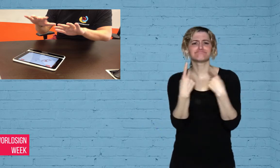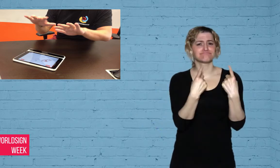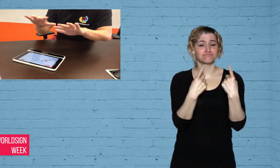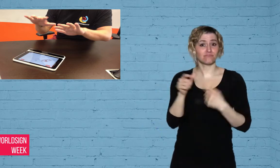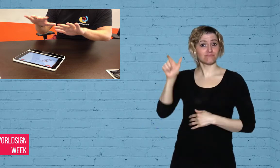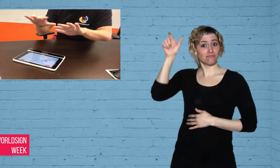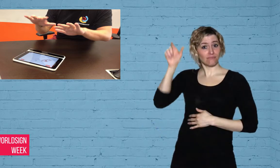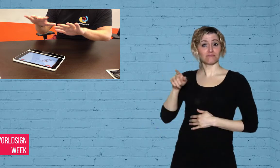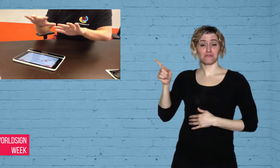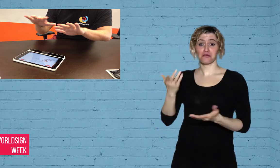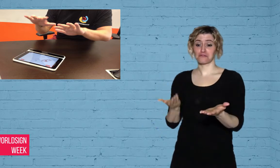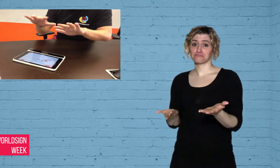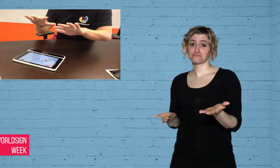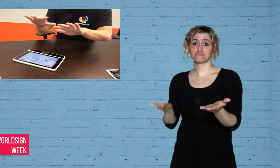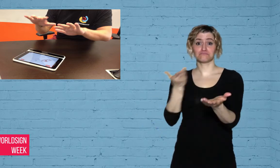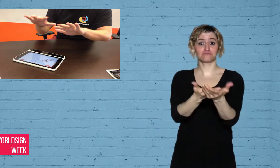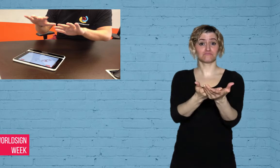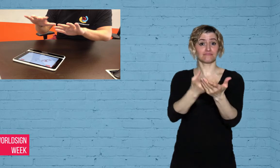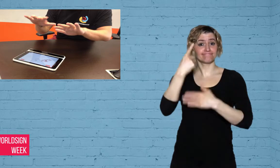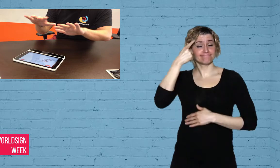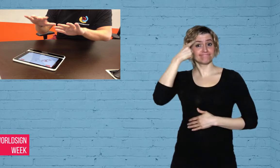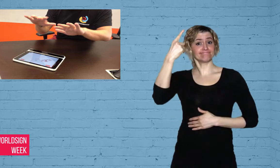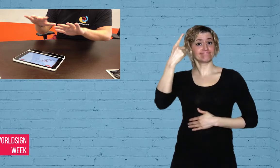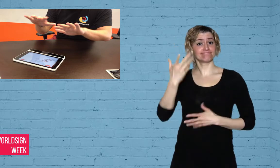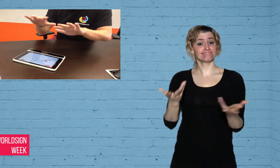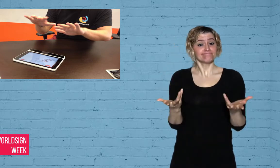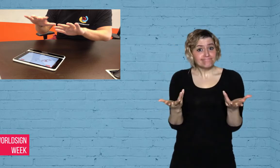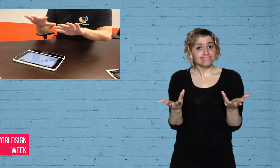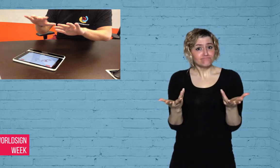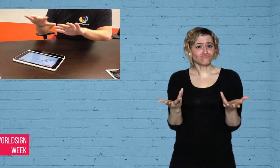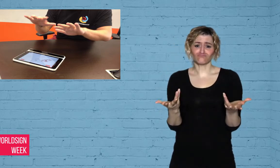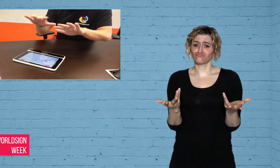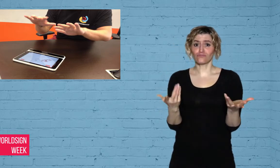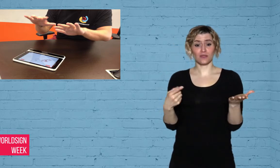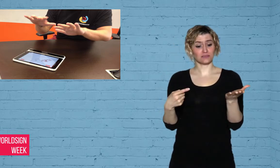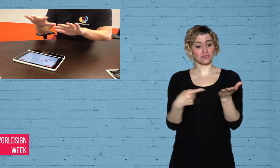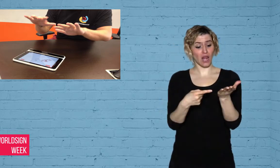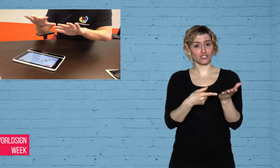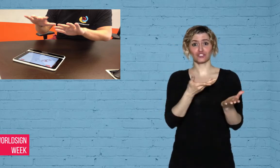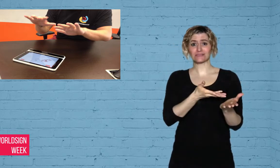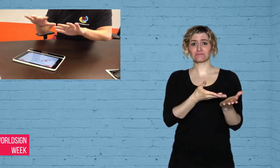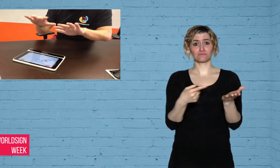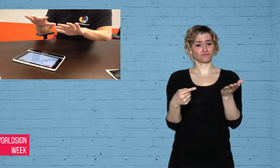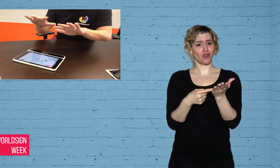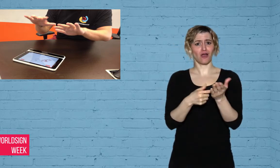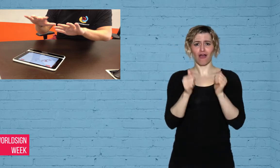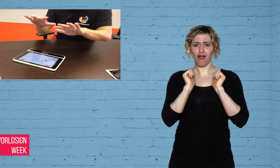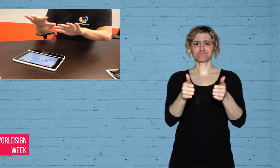technology both empowers, and